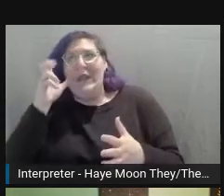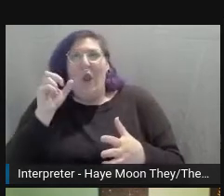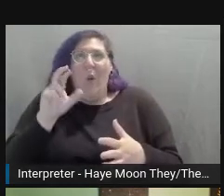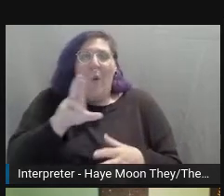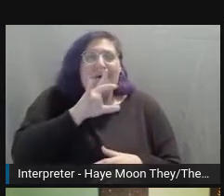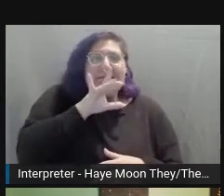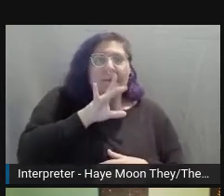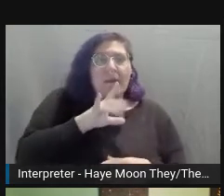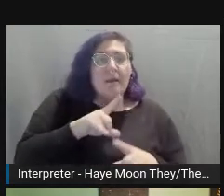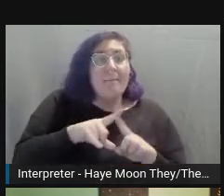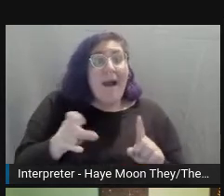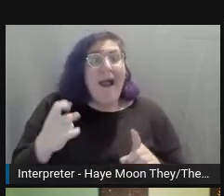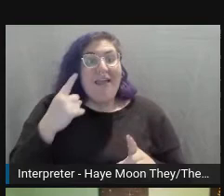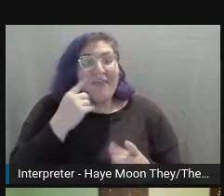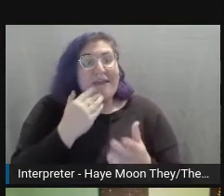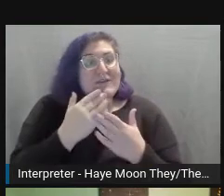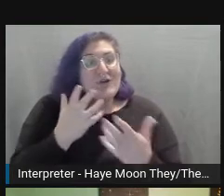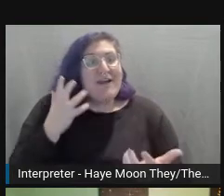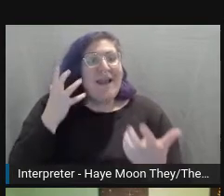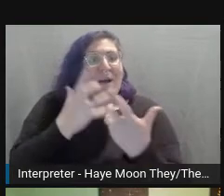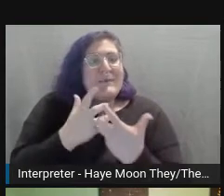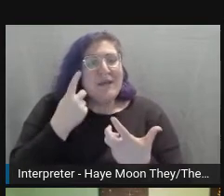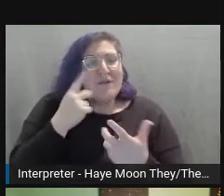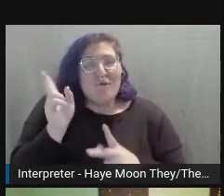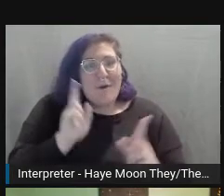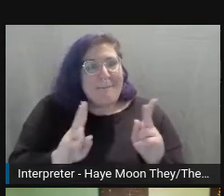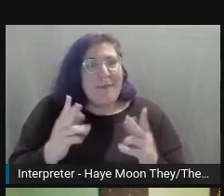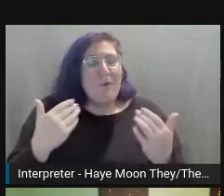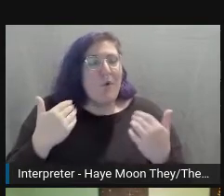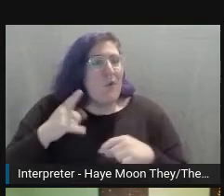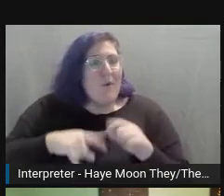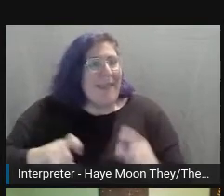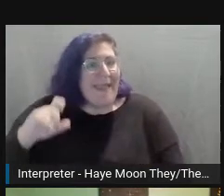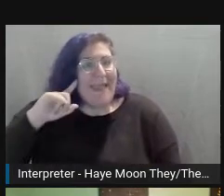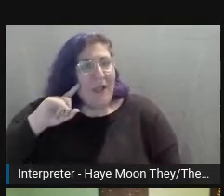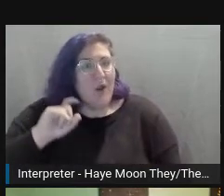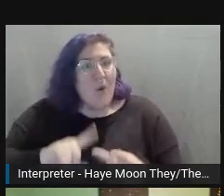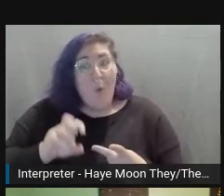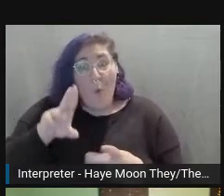or may have speech, and issues with talking in that moment.